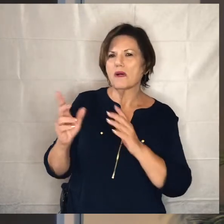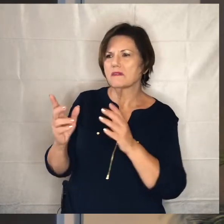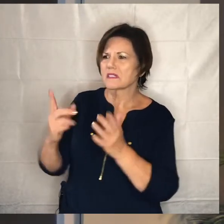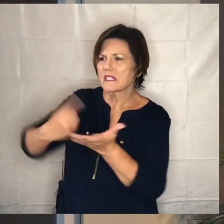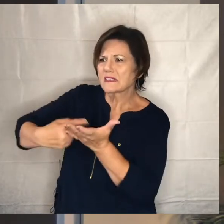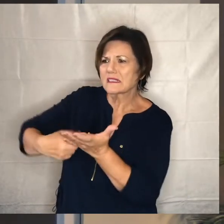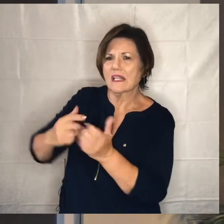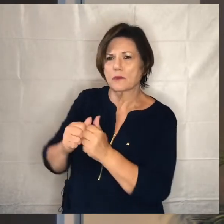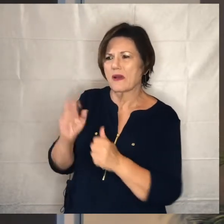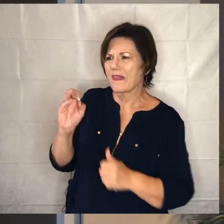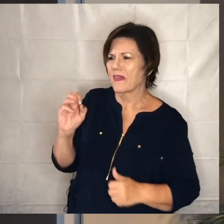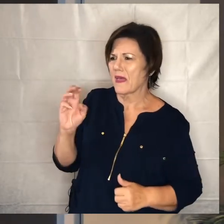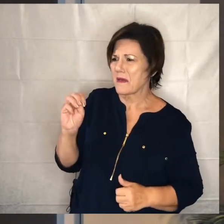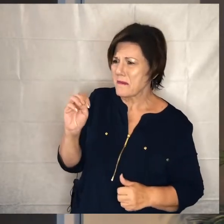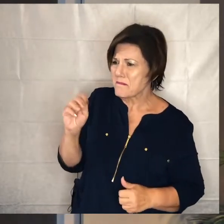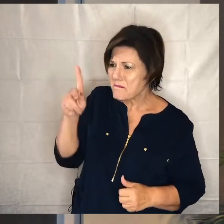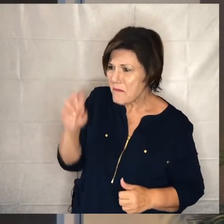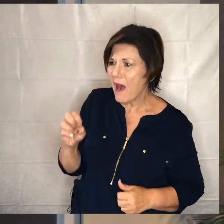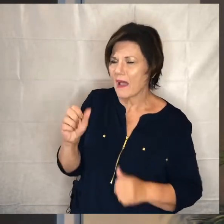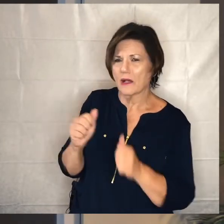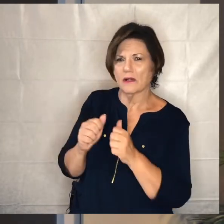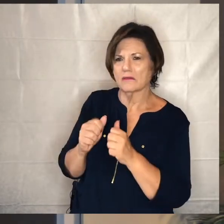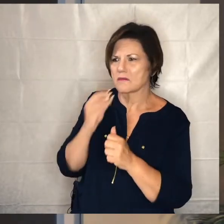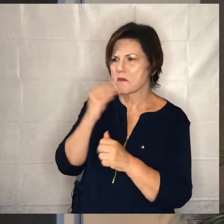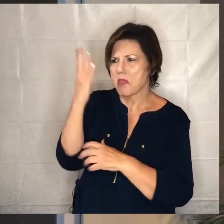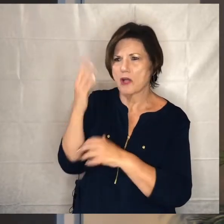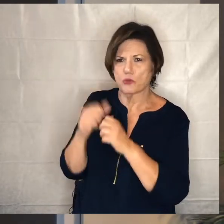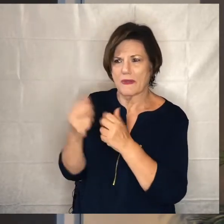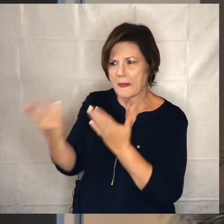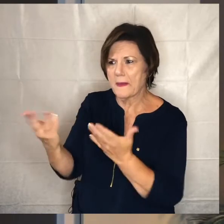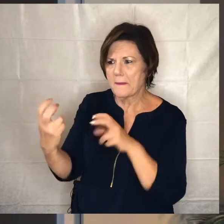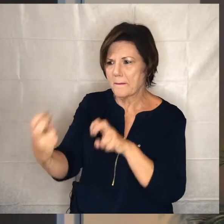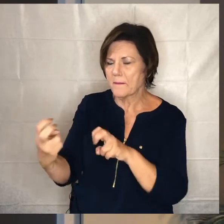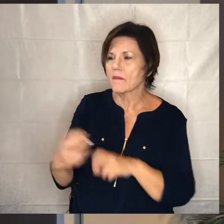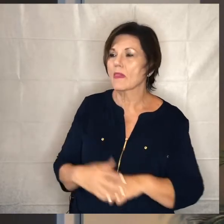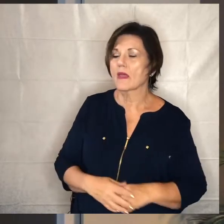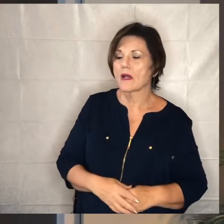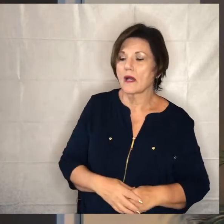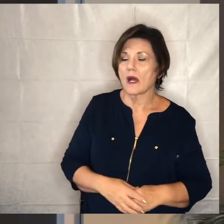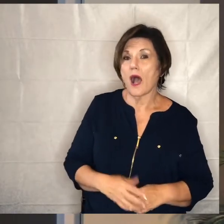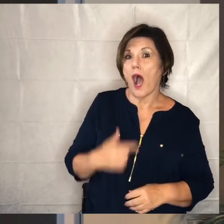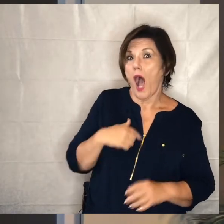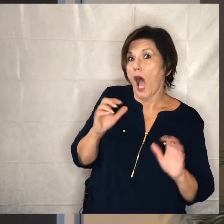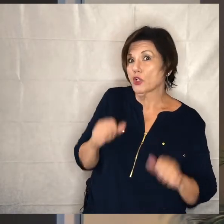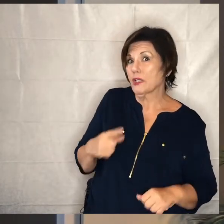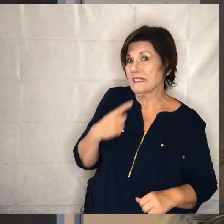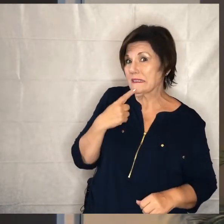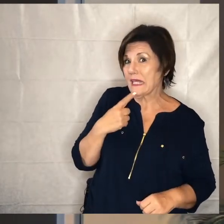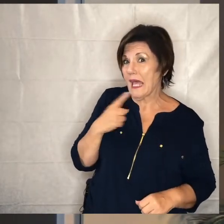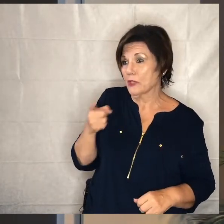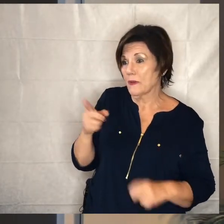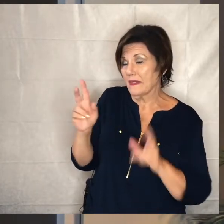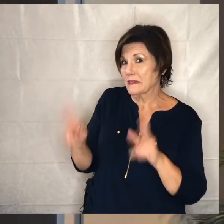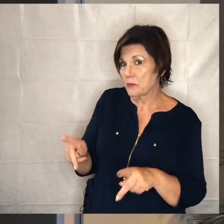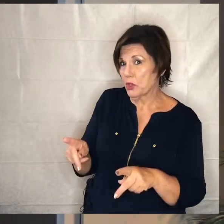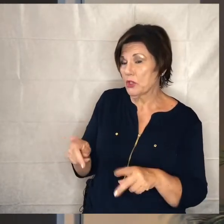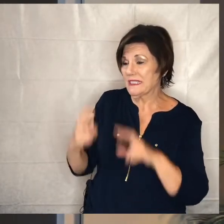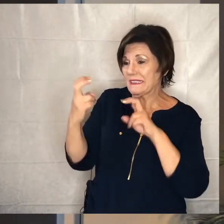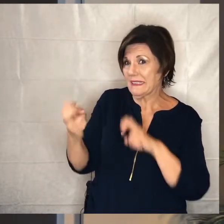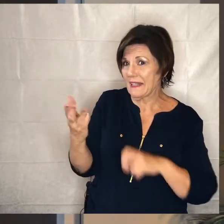of got to the end of the the story and um there was this place where i could have said uh to this this particular person who was sitting there because i i